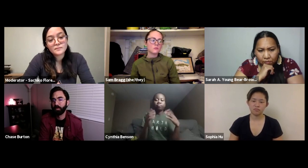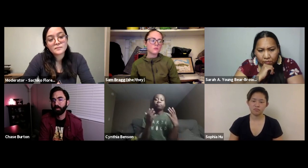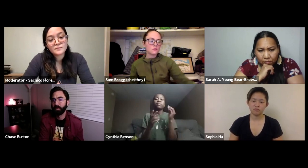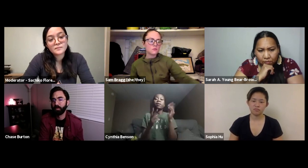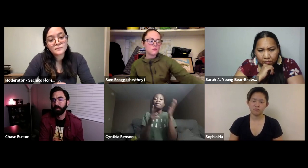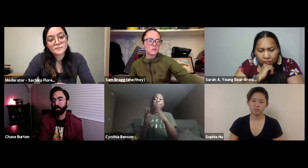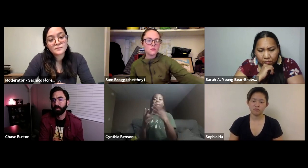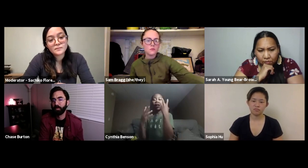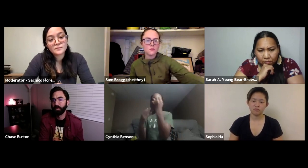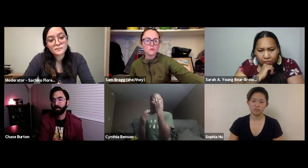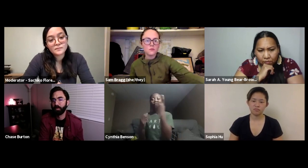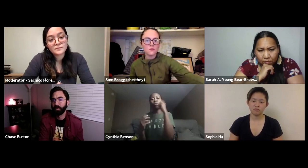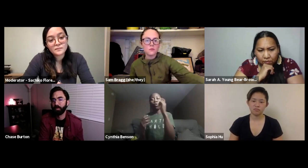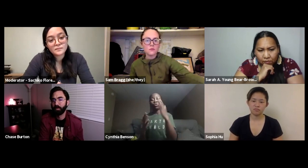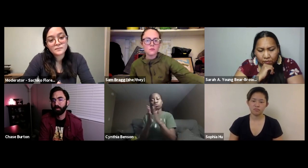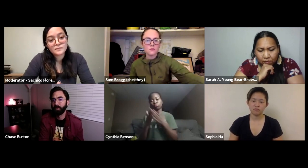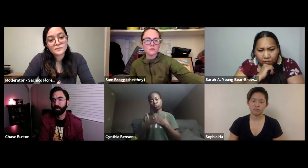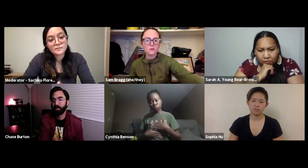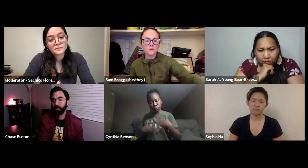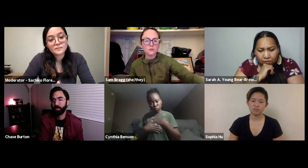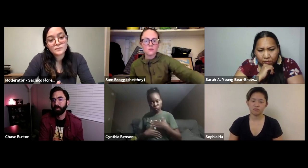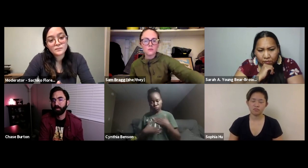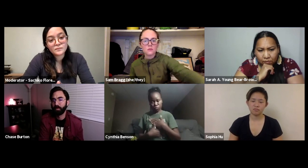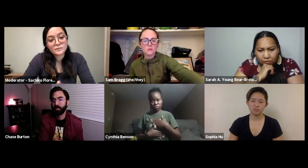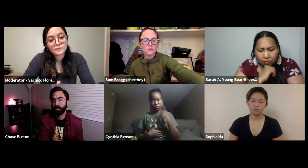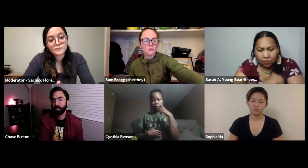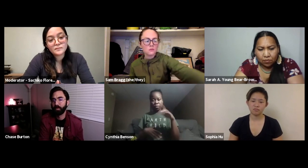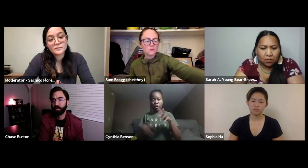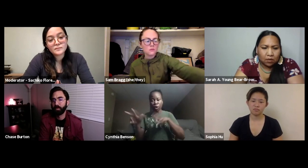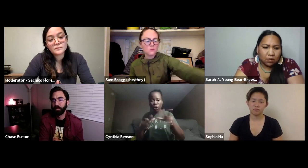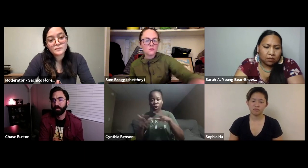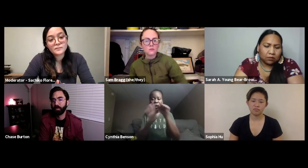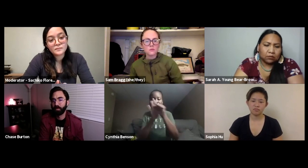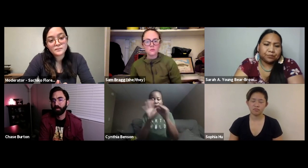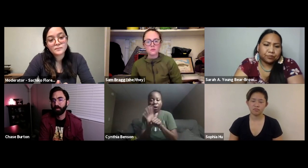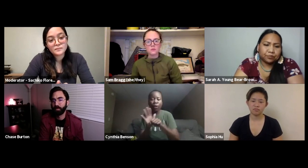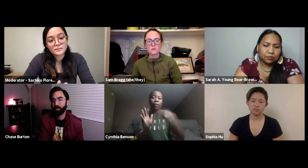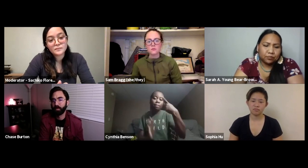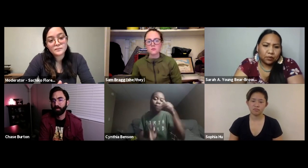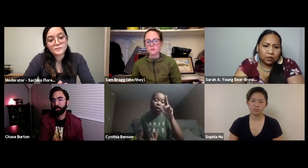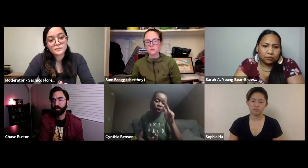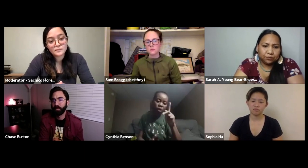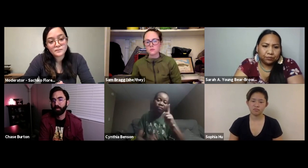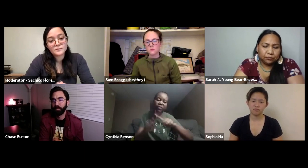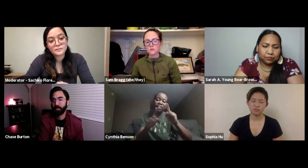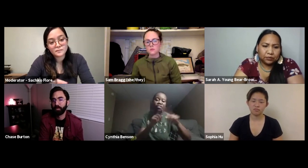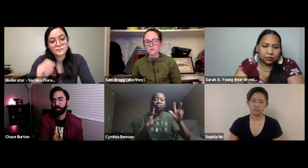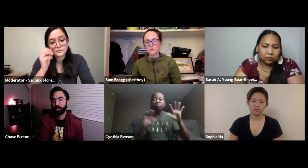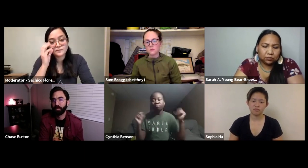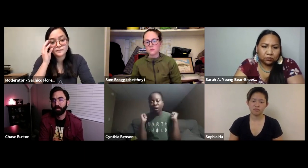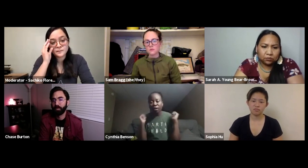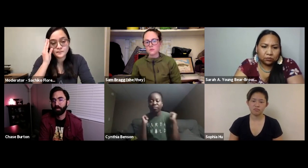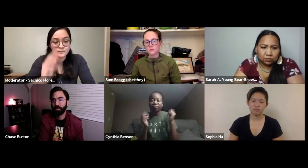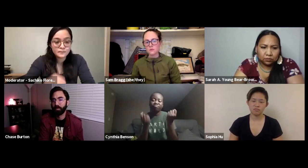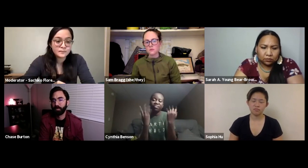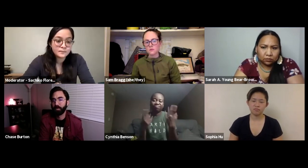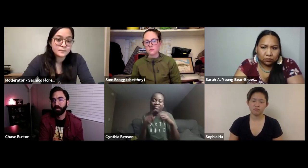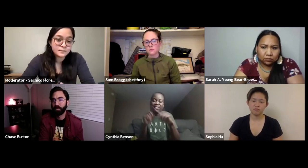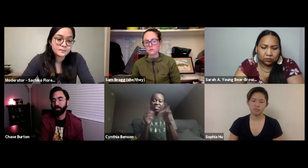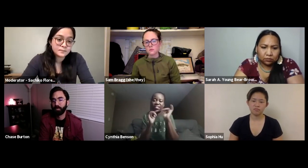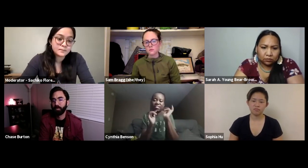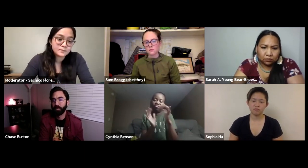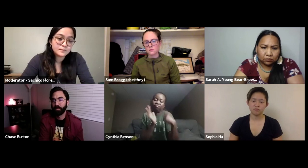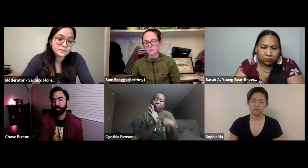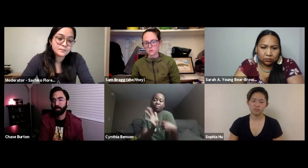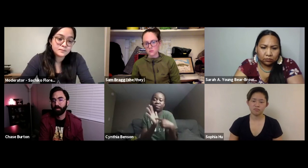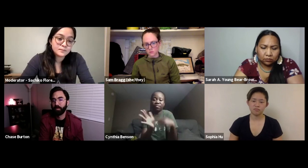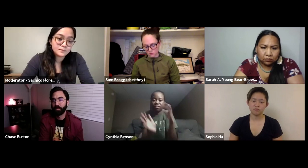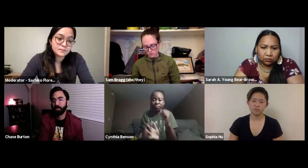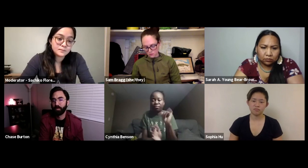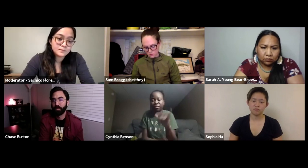to be anywhere to be outdoors for enjoyment as well backpacking, hiking, boating, those